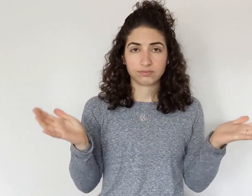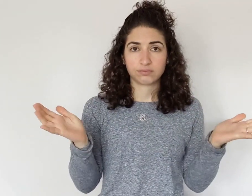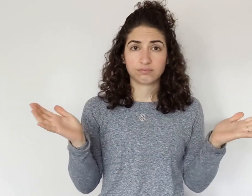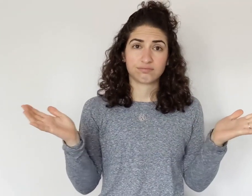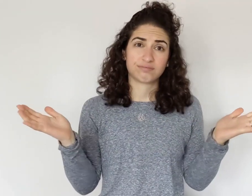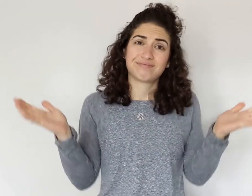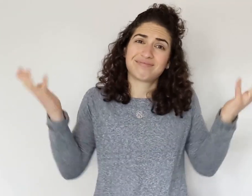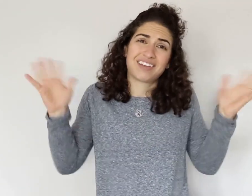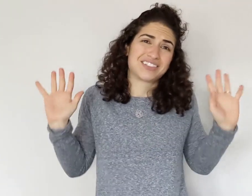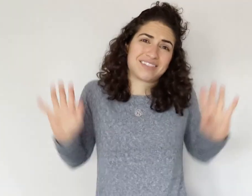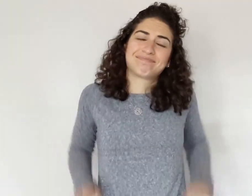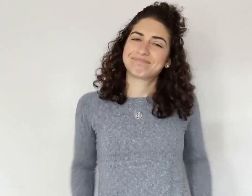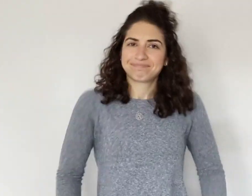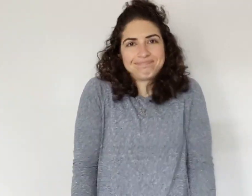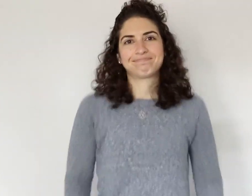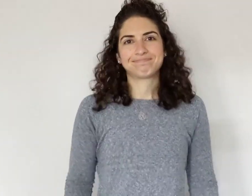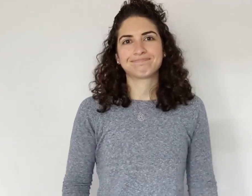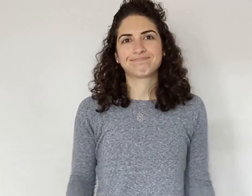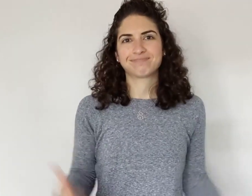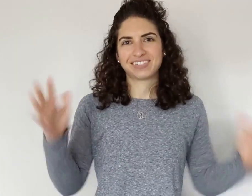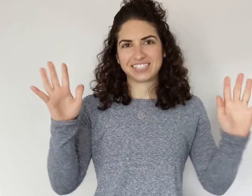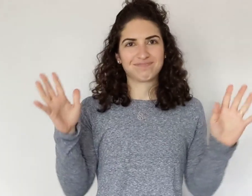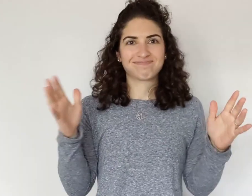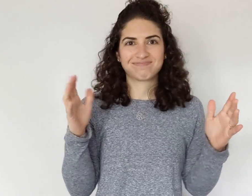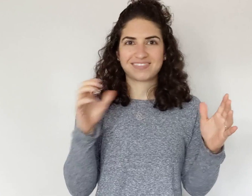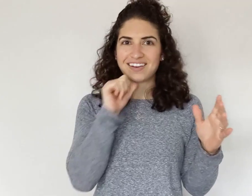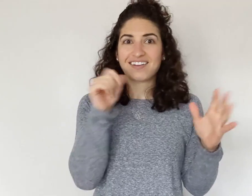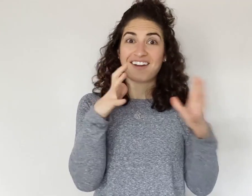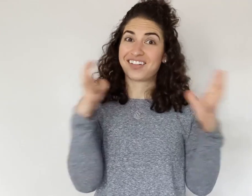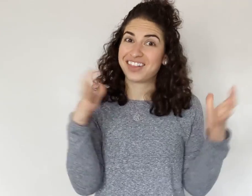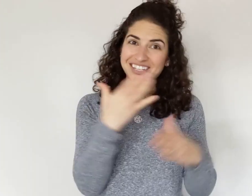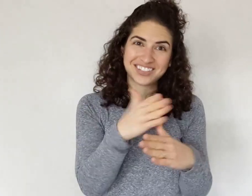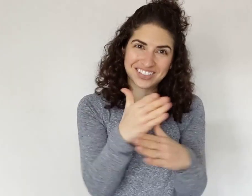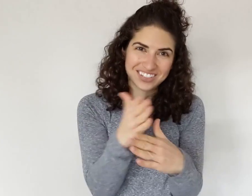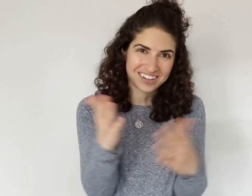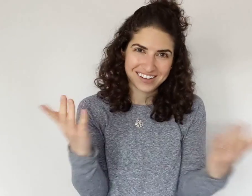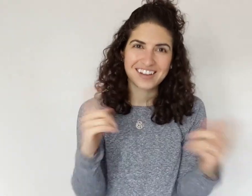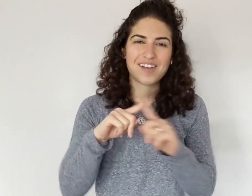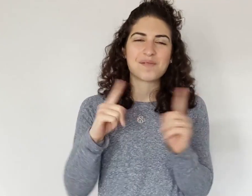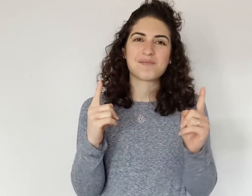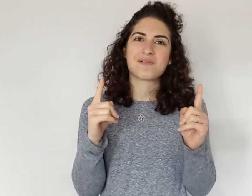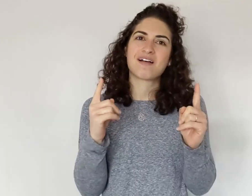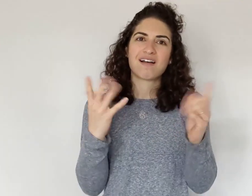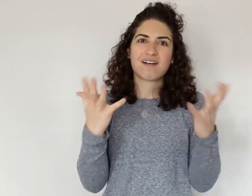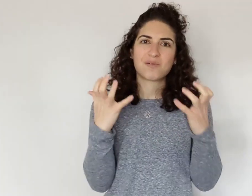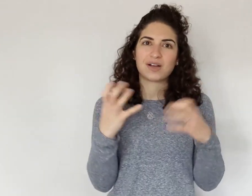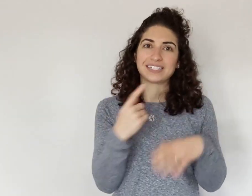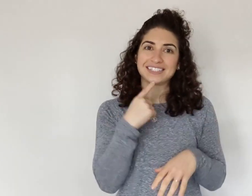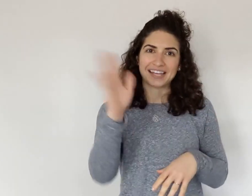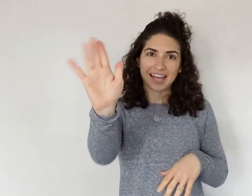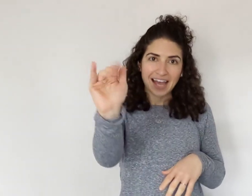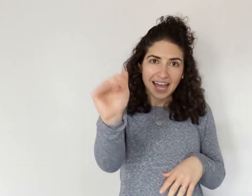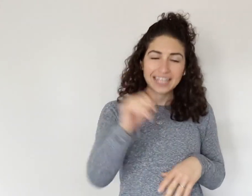What else.... That's it! That's it. Not a lot to share but I wanted to say hello